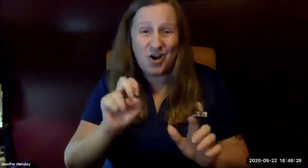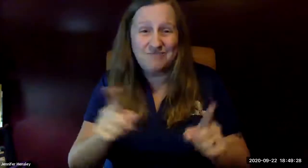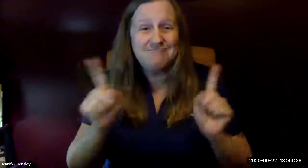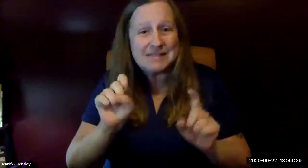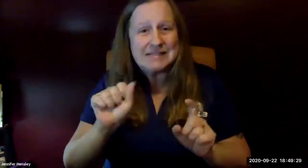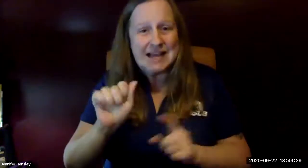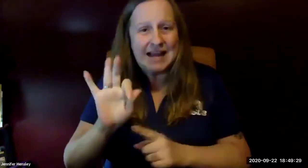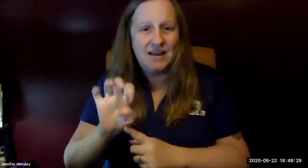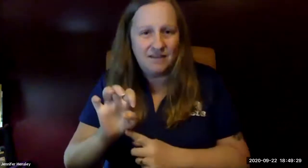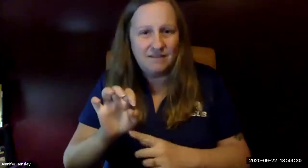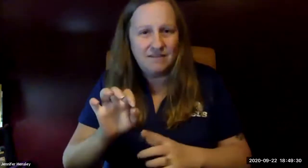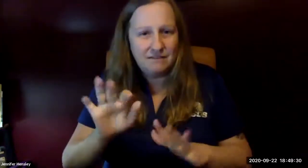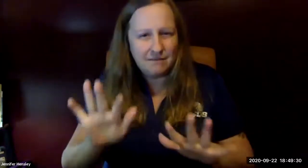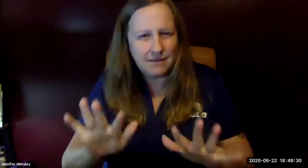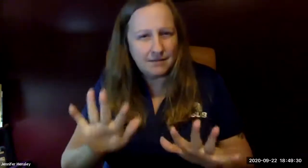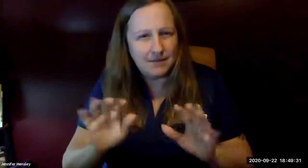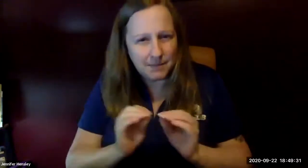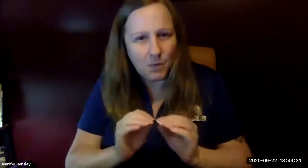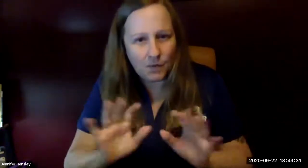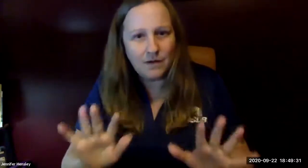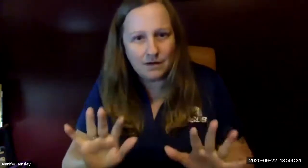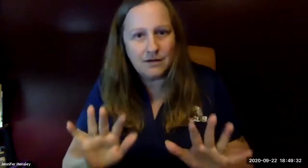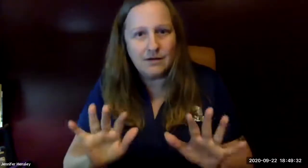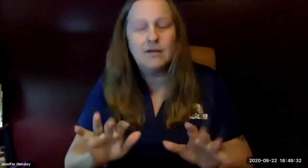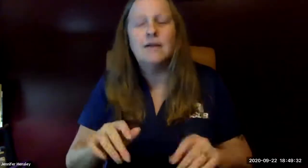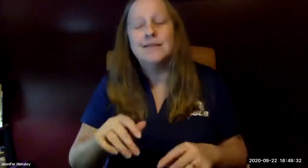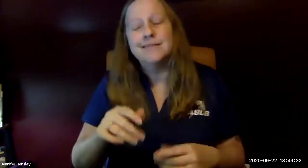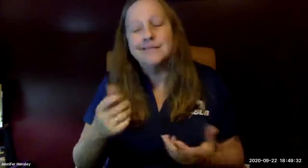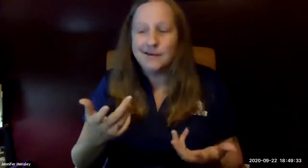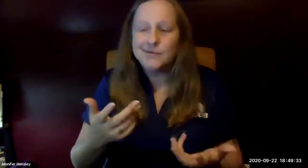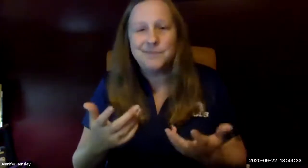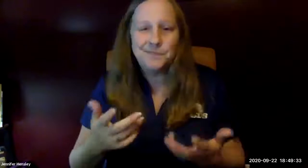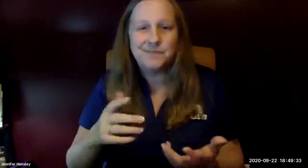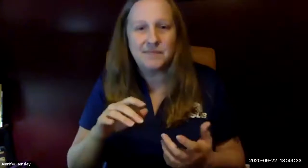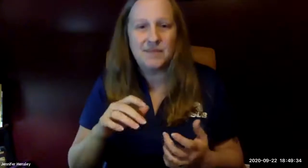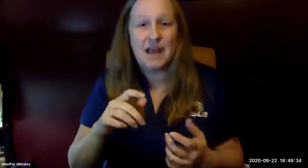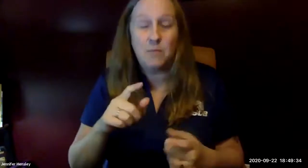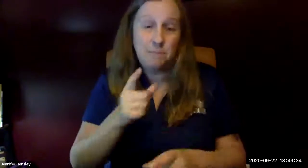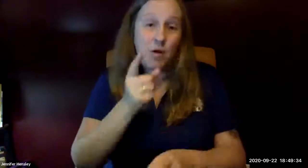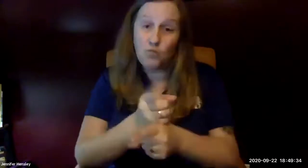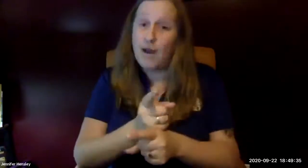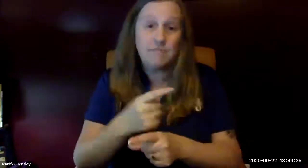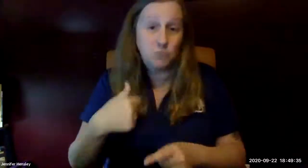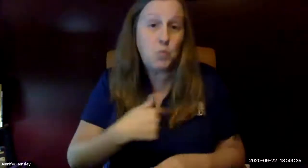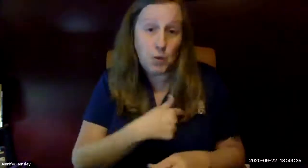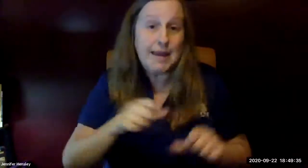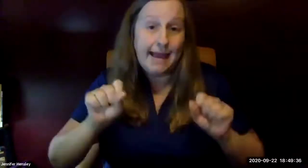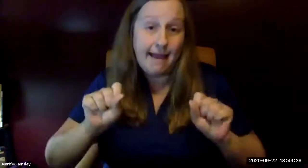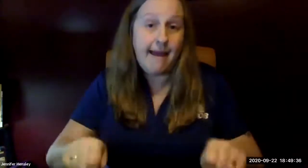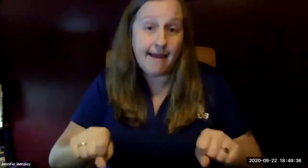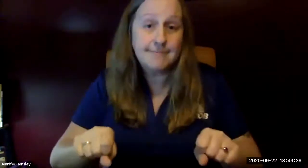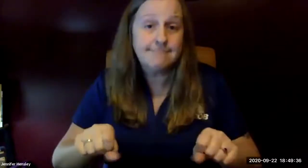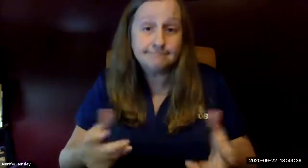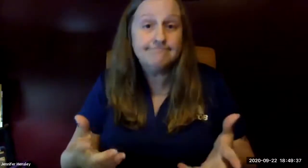uh and the kids are safe